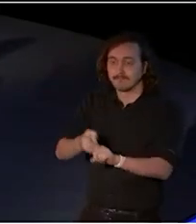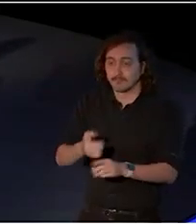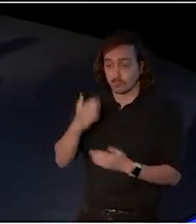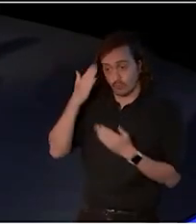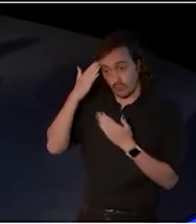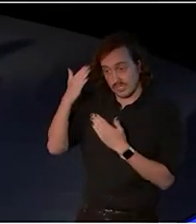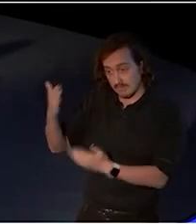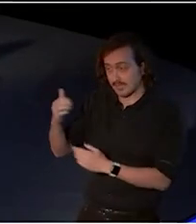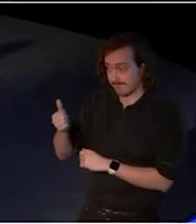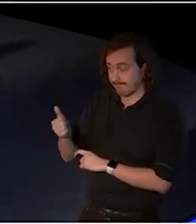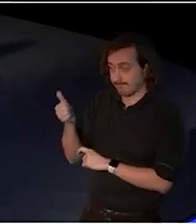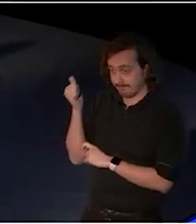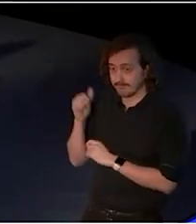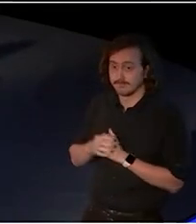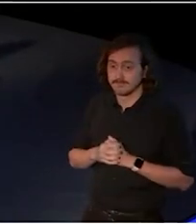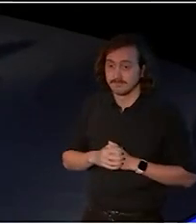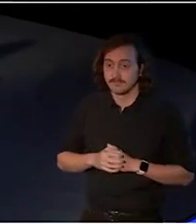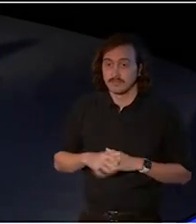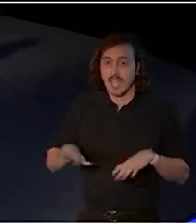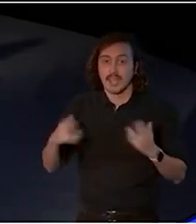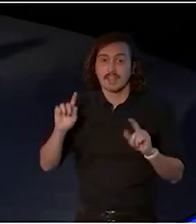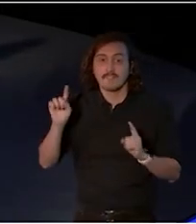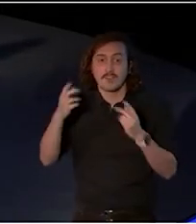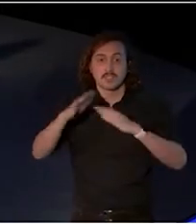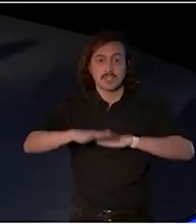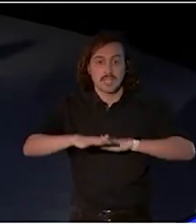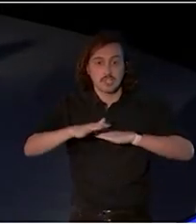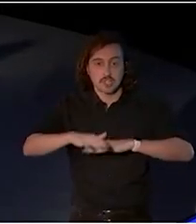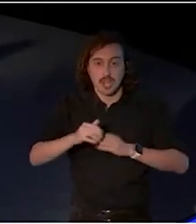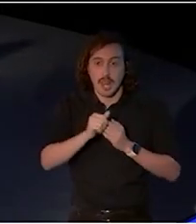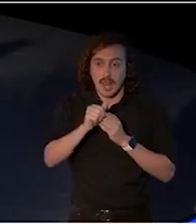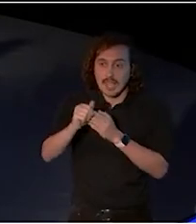honour those First Nations leaders and elders who